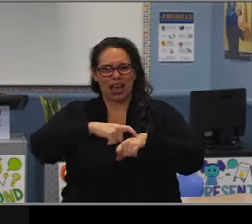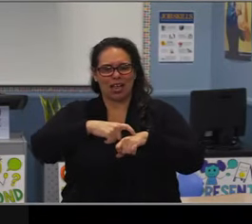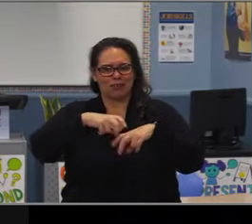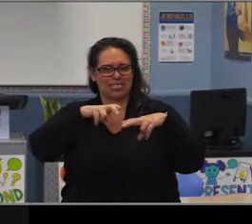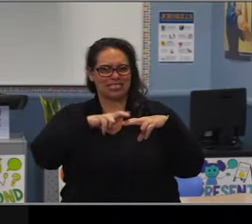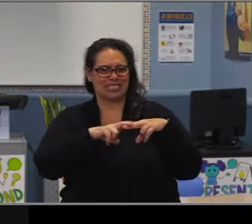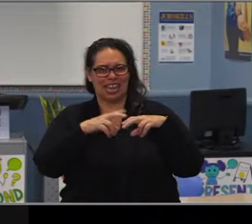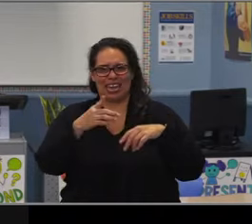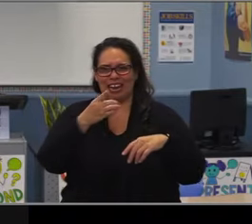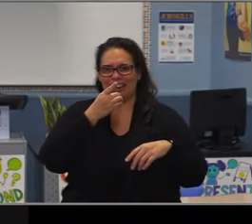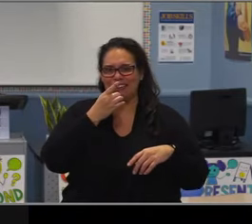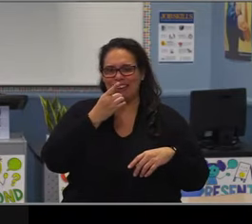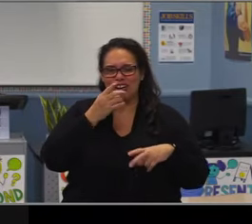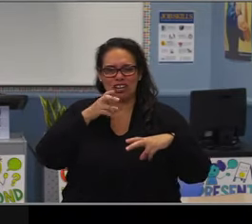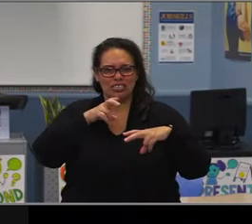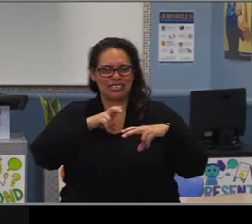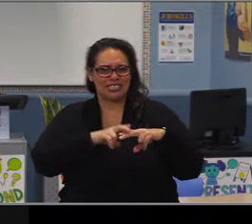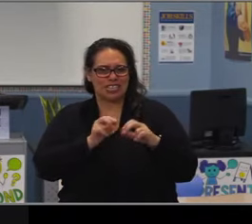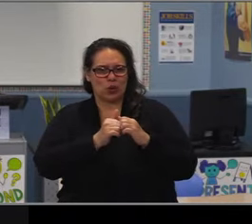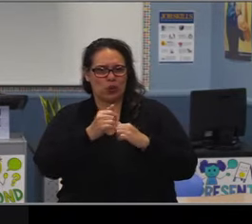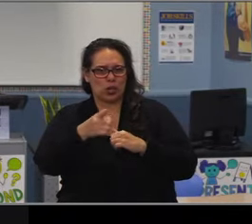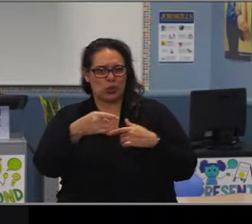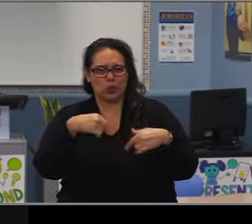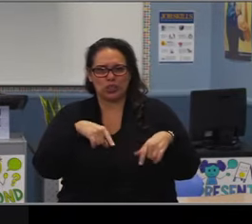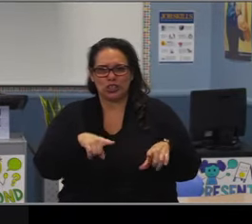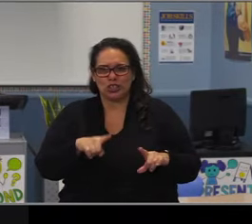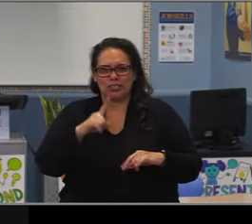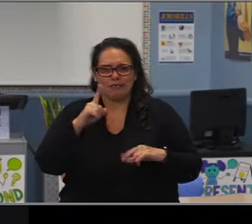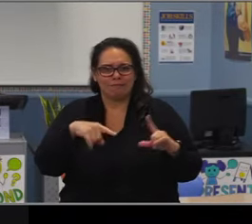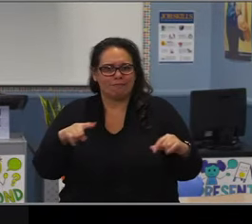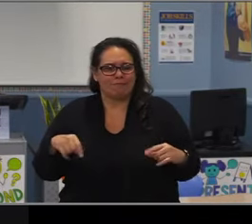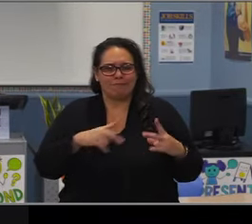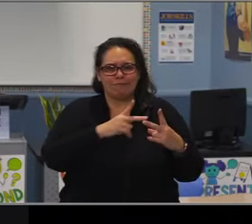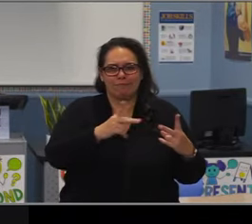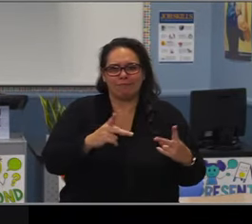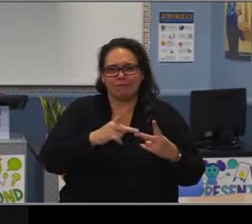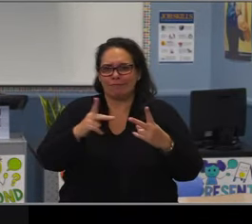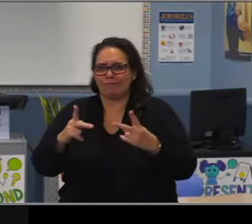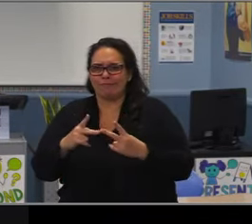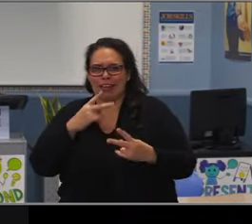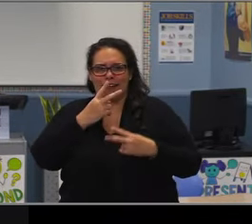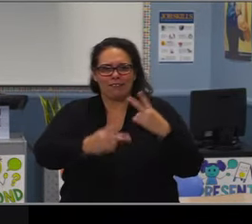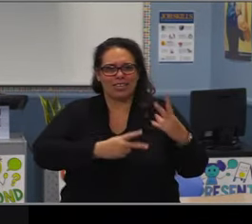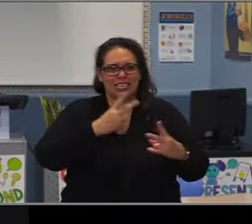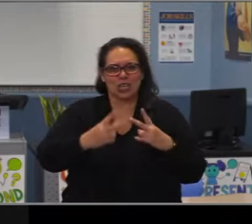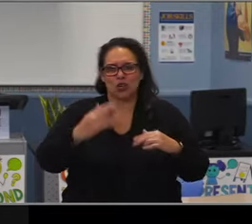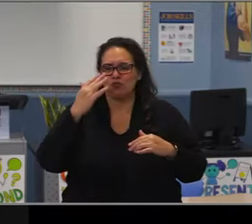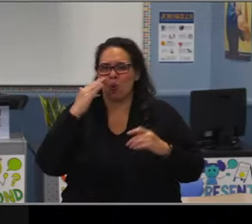that you work tirelessly to ensure that we have the best here.